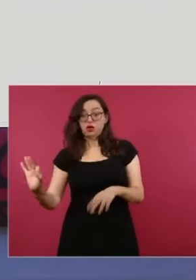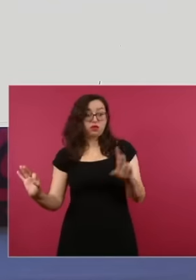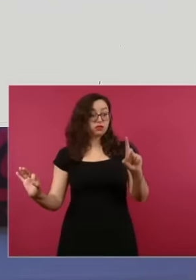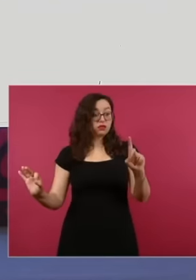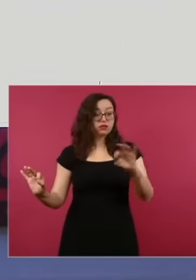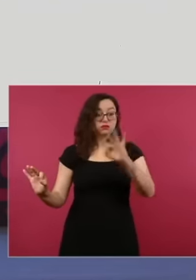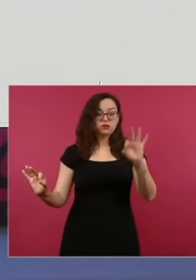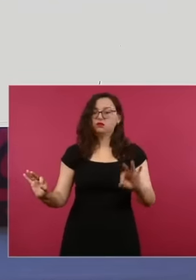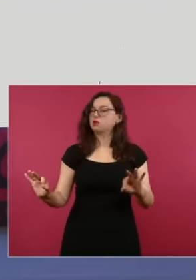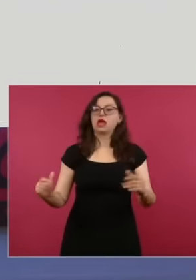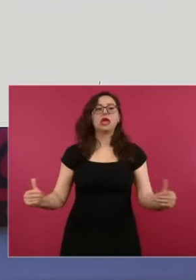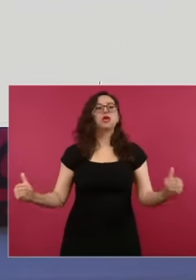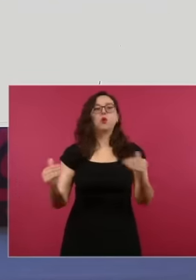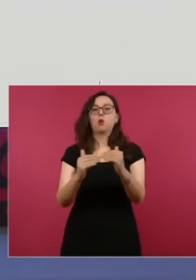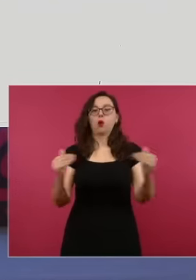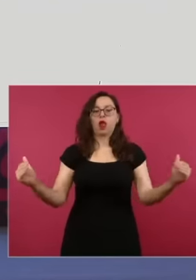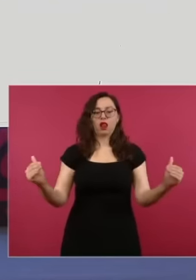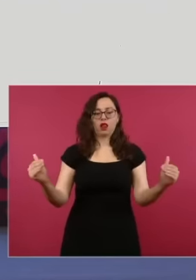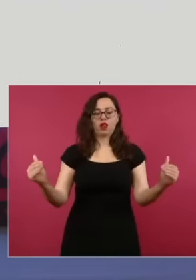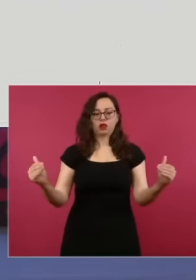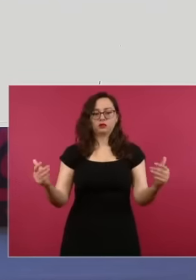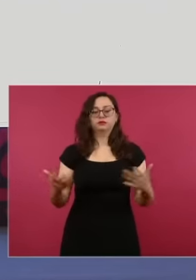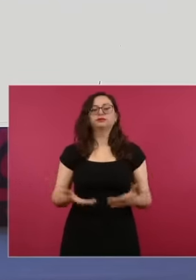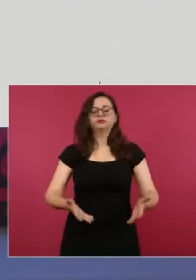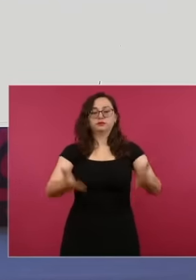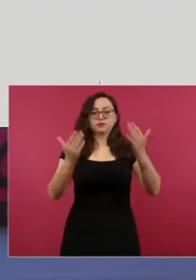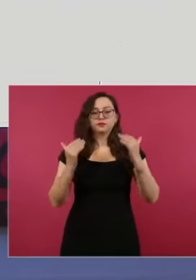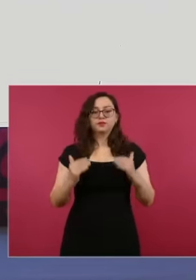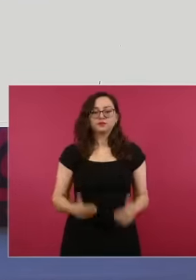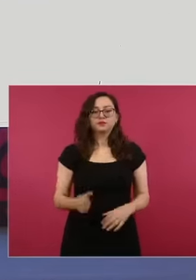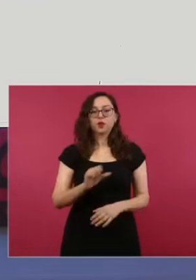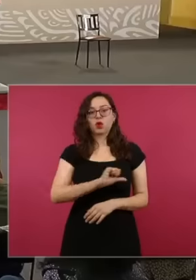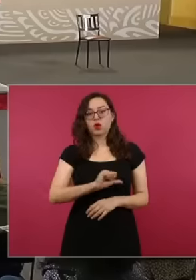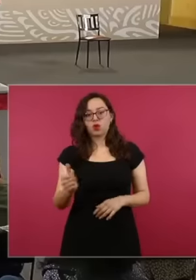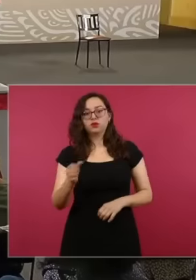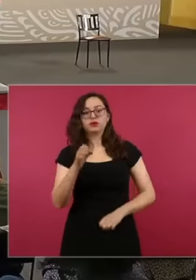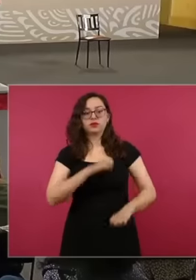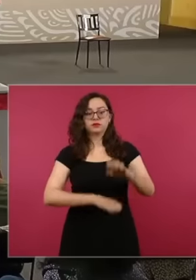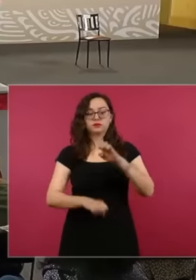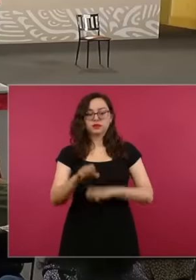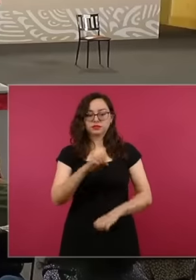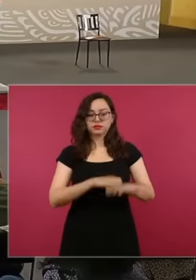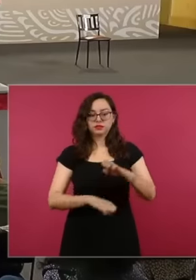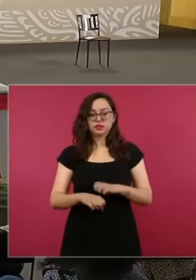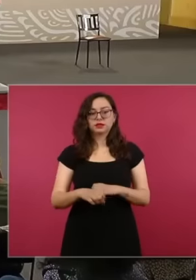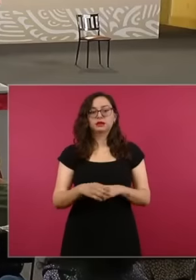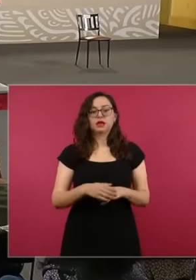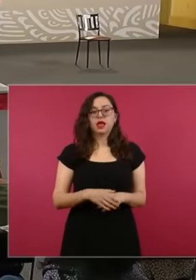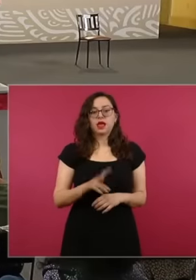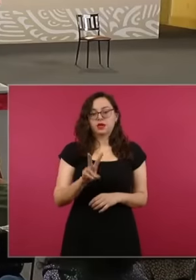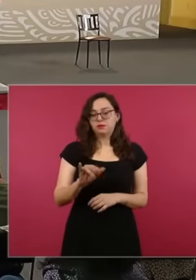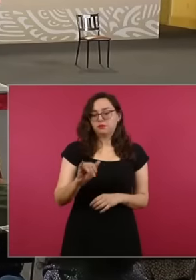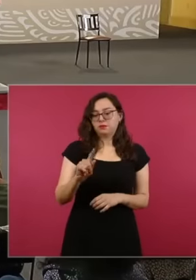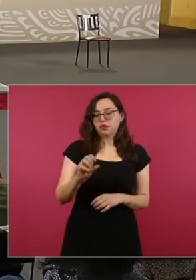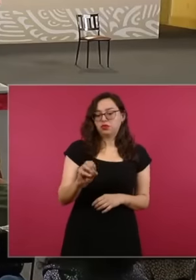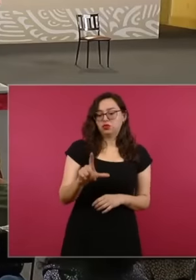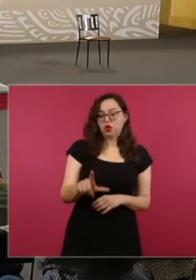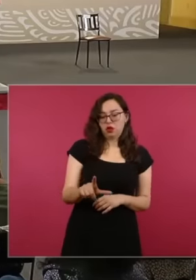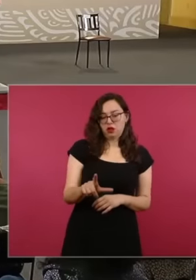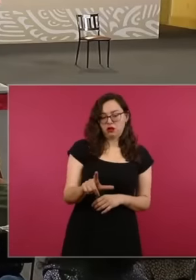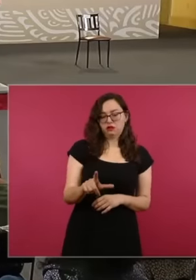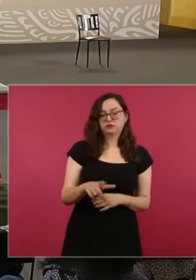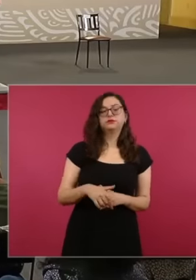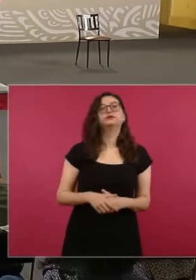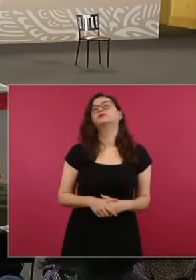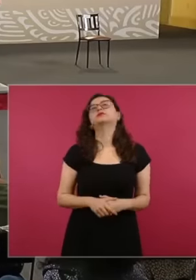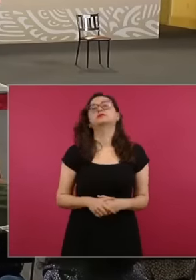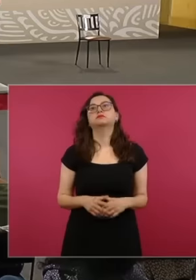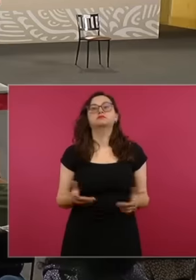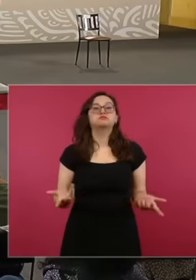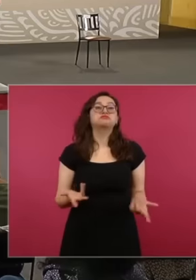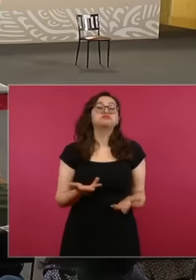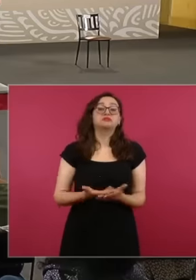vitol is another very important international marketer and for some reason of corruption